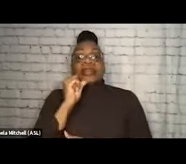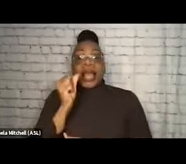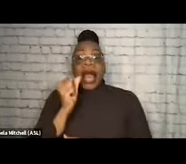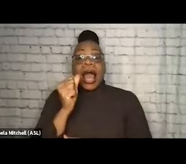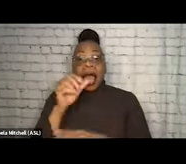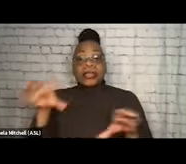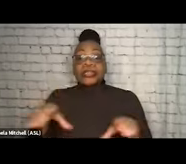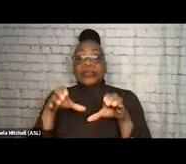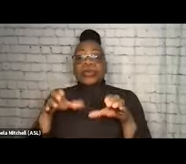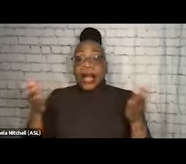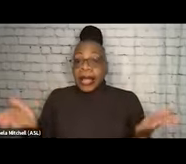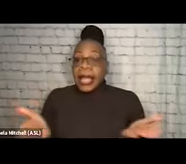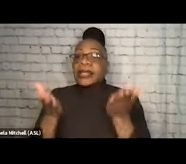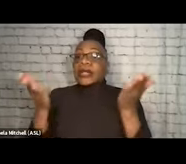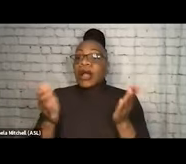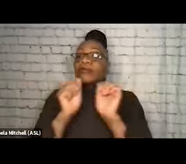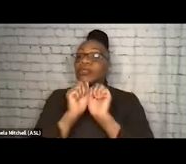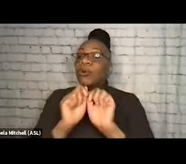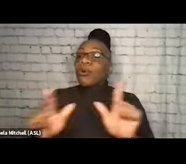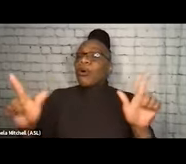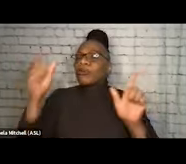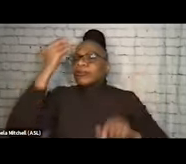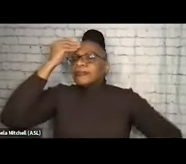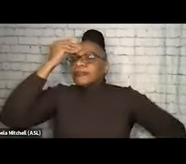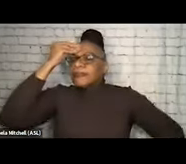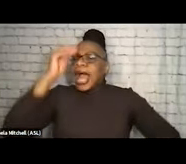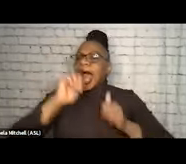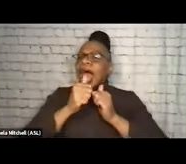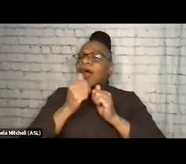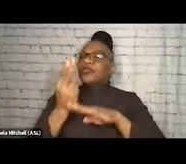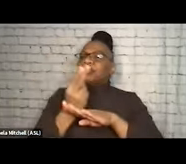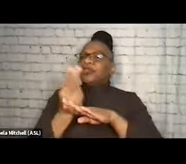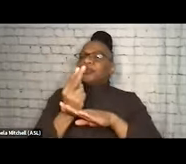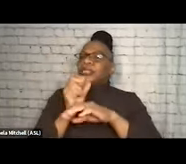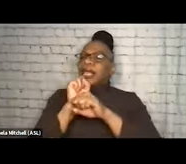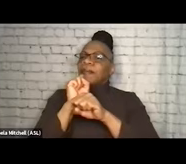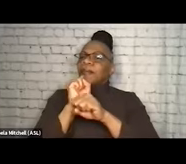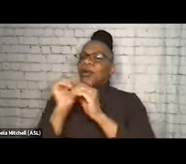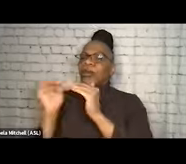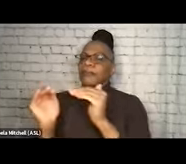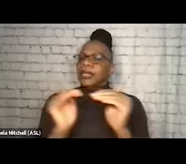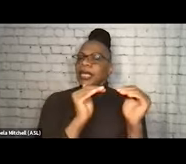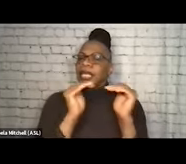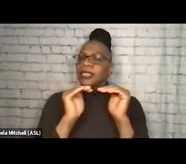encouraging you all to think about how you're utilizing employing peers at all levels